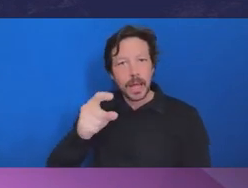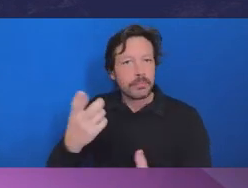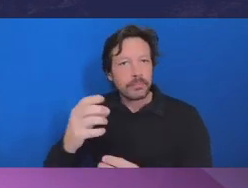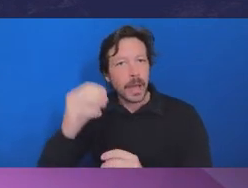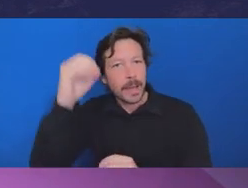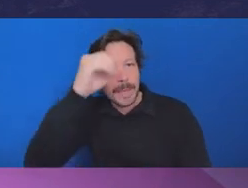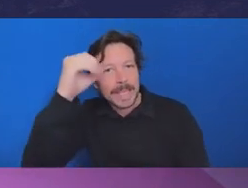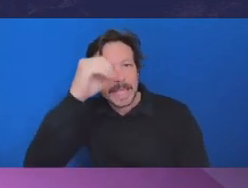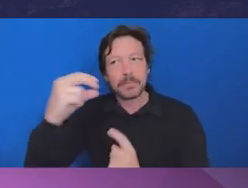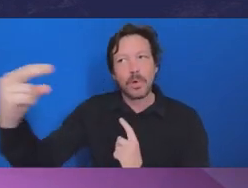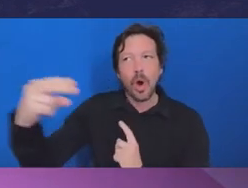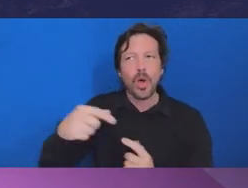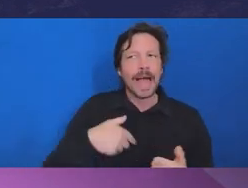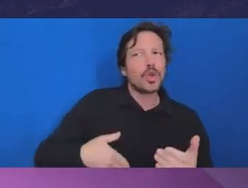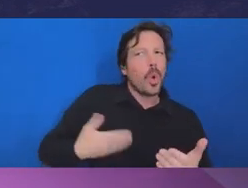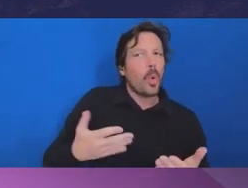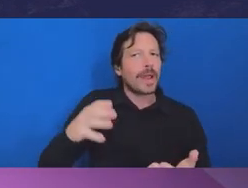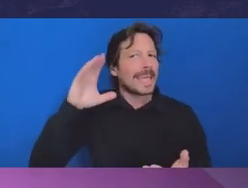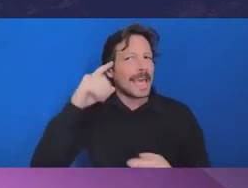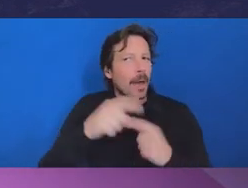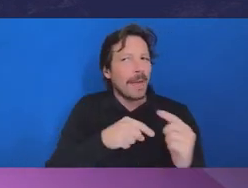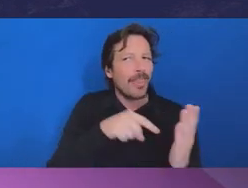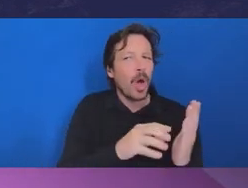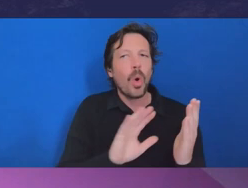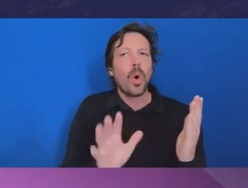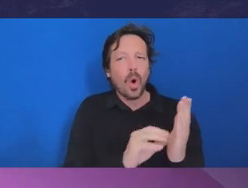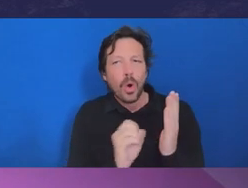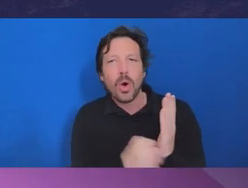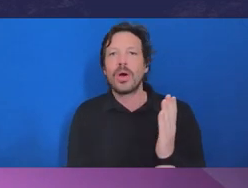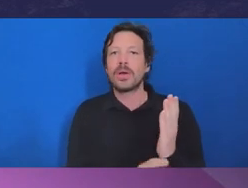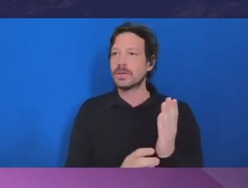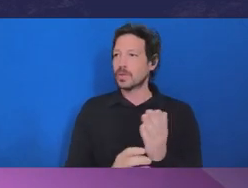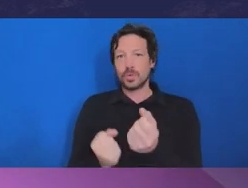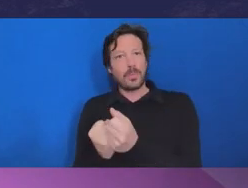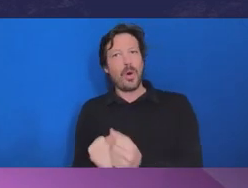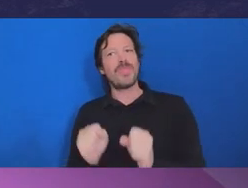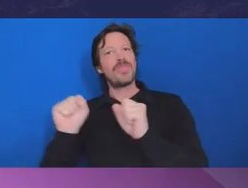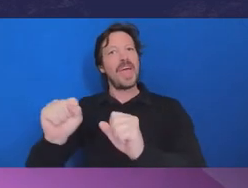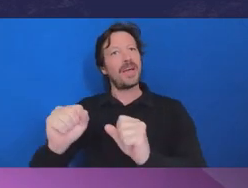and cherry pick so that it's supportive of a government agenda